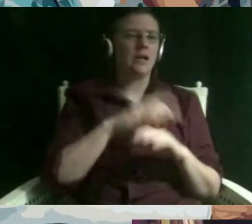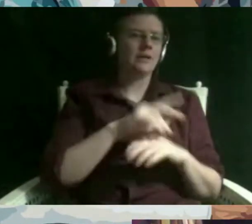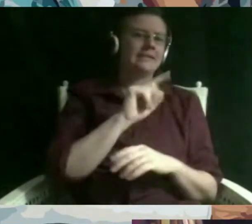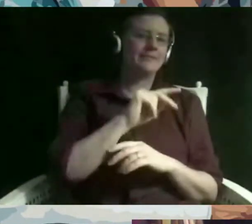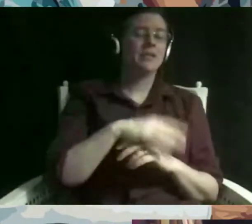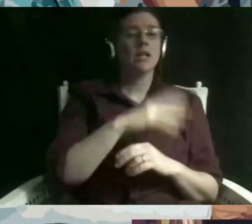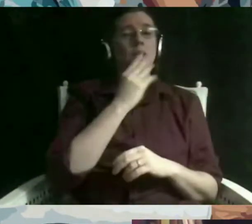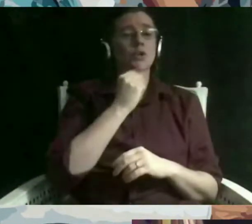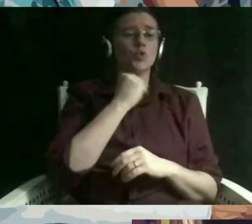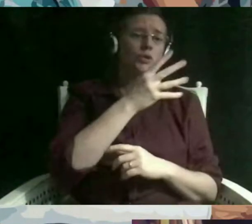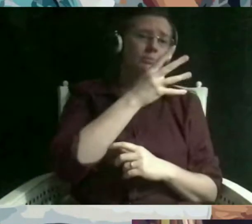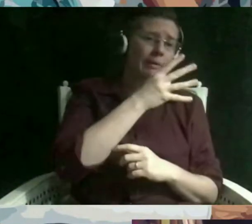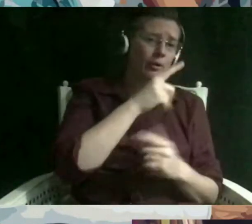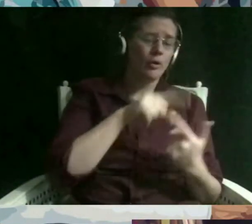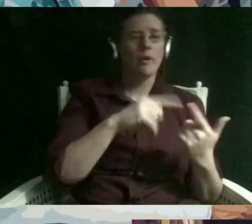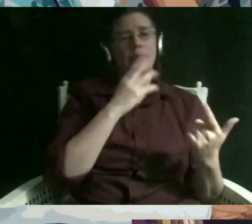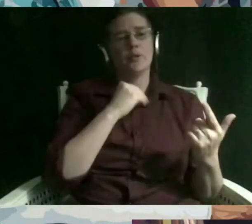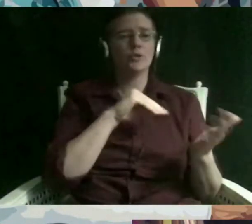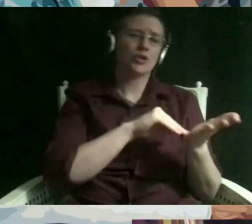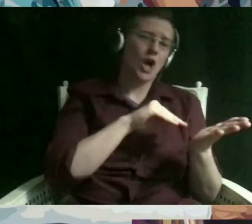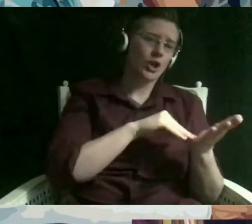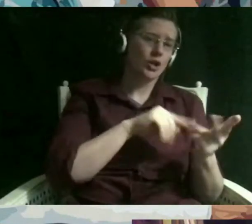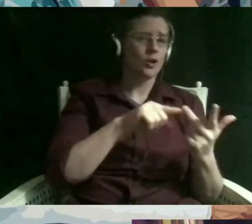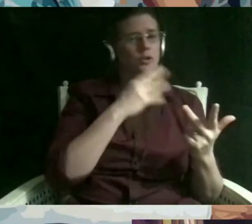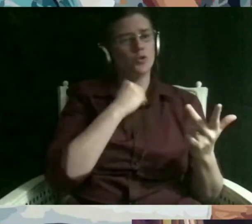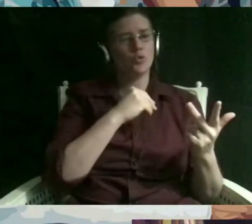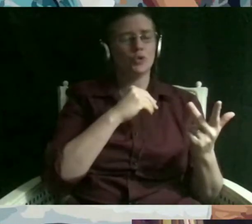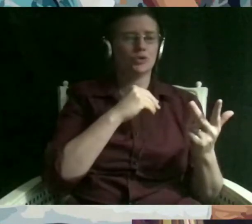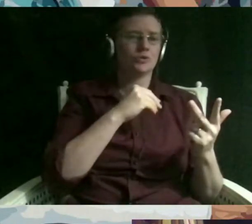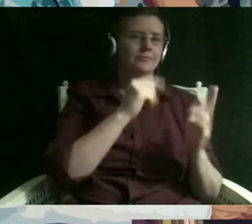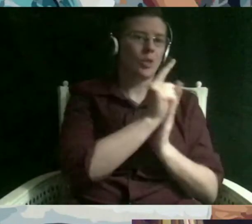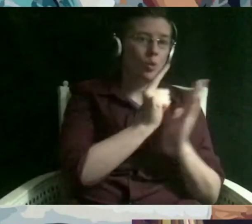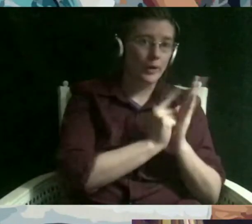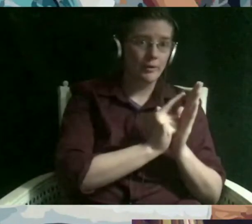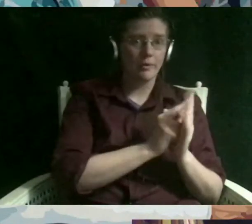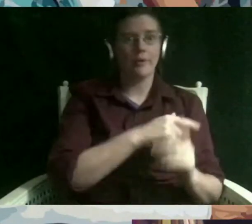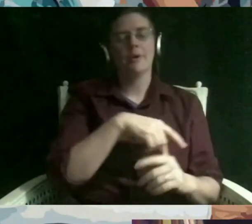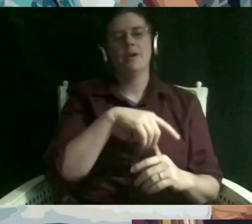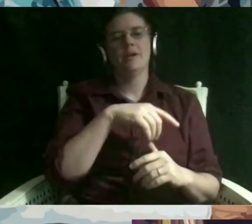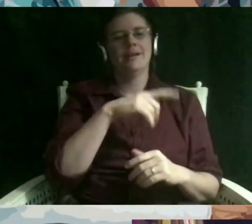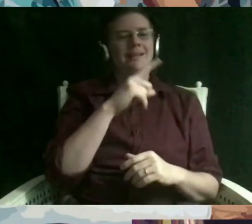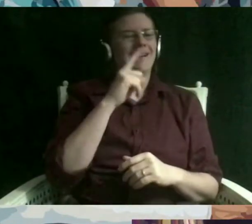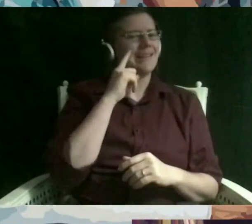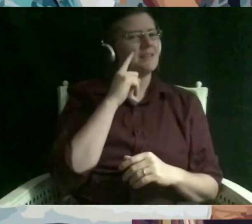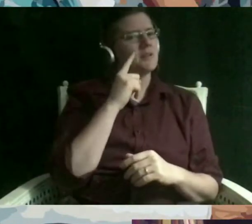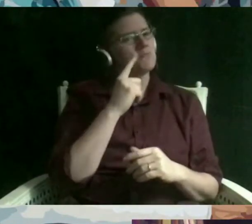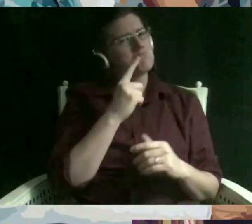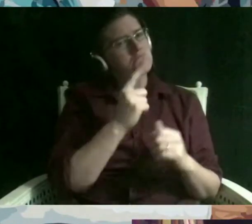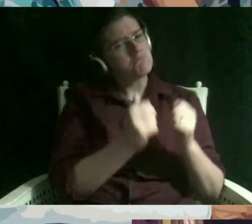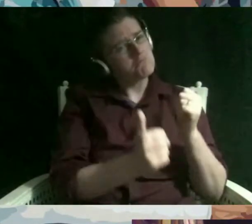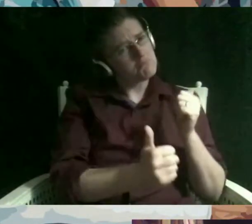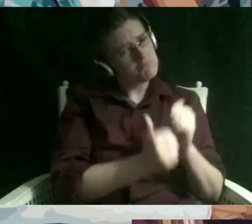doctor or lawyer or accountant and i i do think those are mostly harmless because it's often being